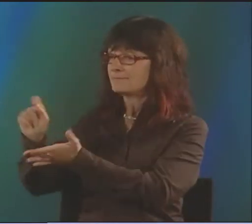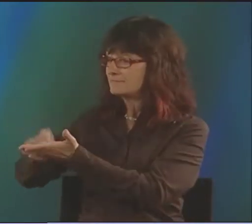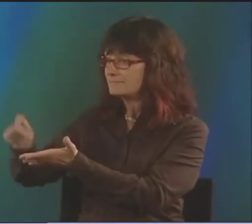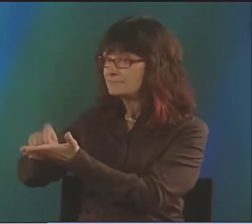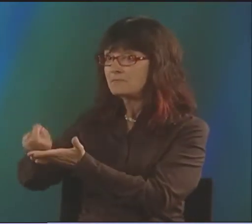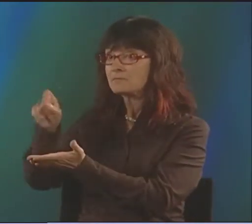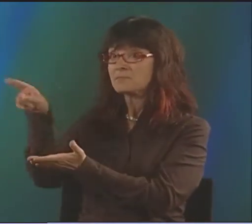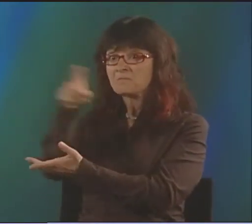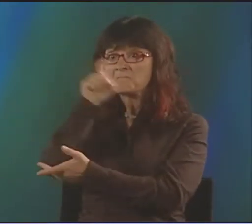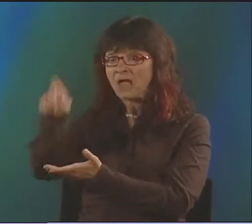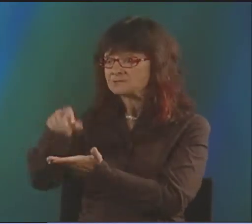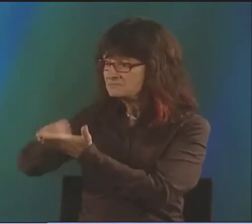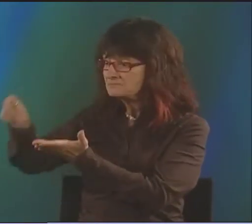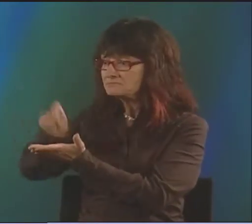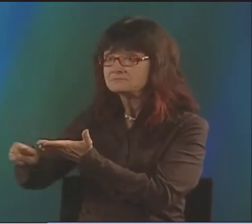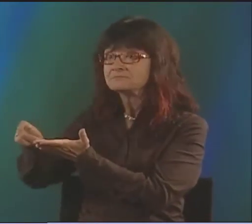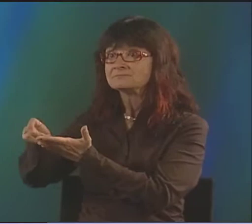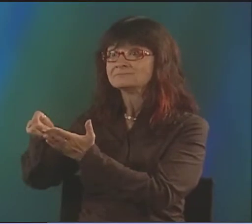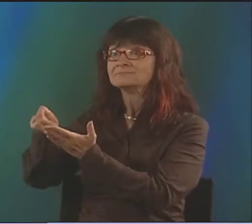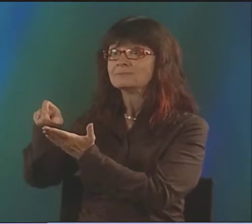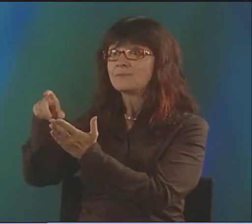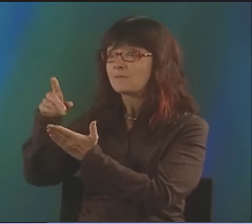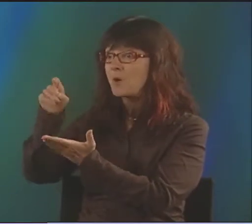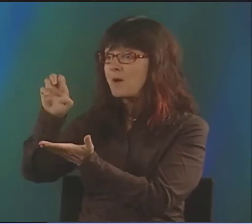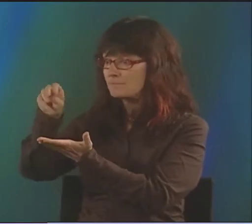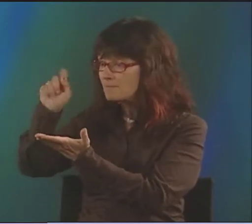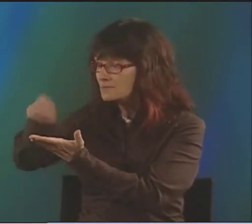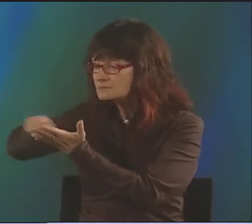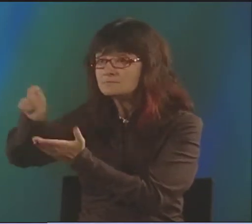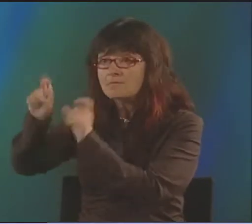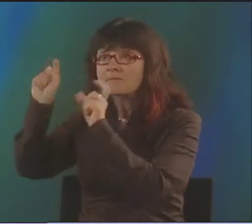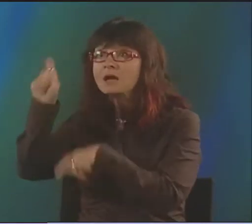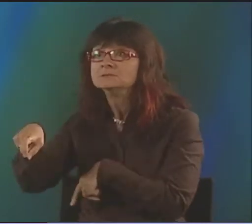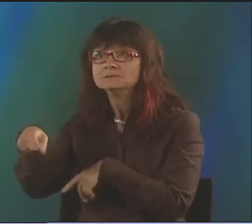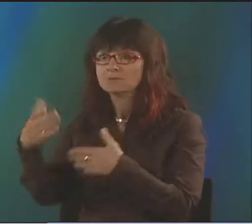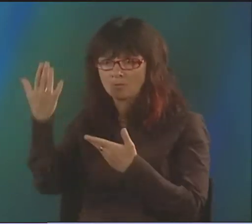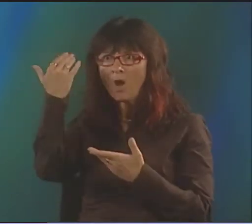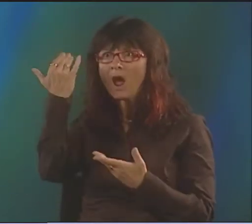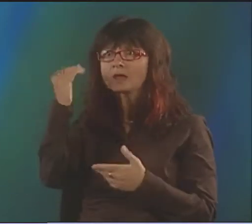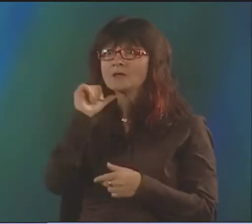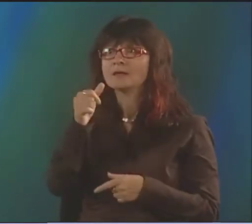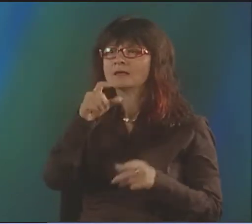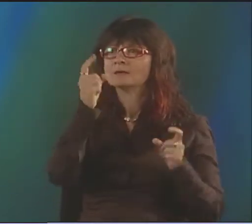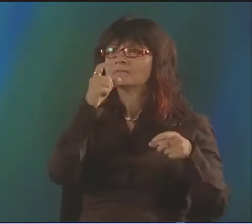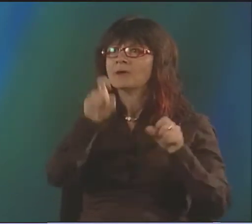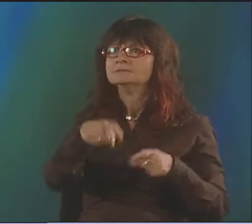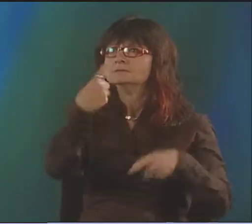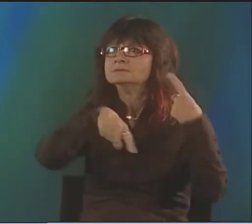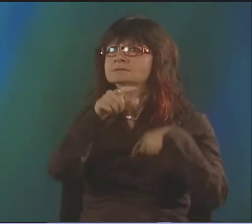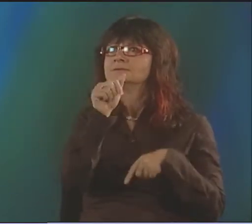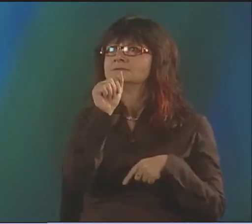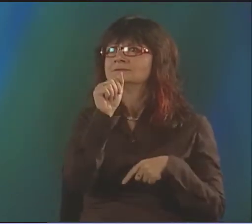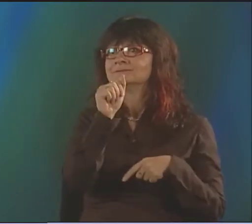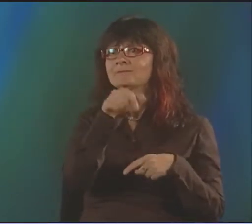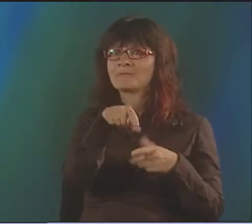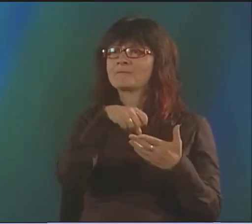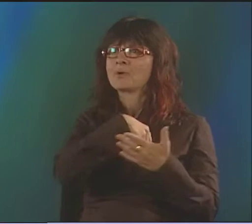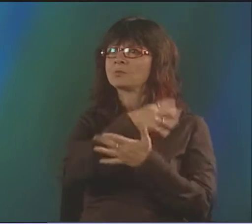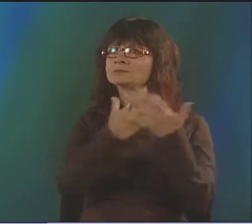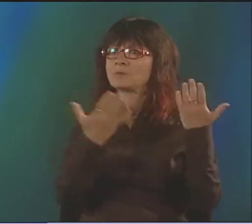THEY FEEL THAT... SWEDISH DEAF CHILDREN NEED TO LEARN SIGN LANGUAGE POETRY IN THEIR OWN LANGUAGE THE SAME WAY THEY HAVE TO